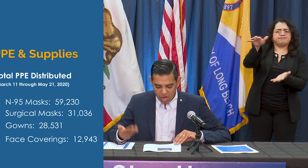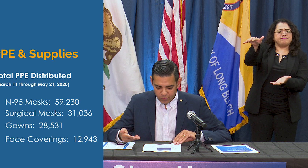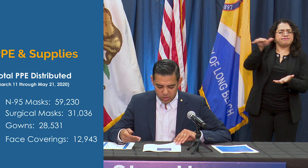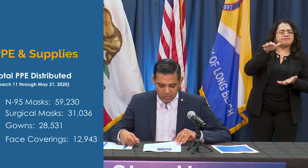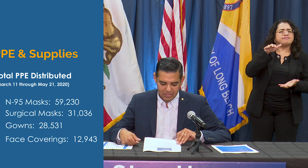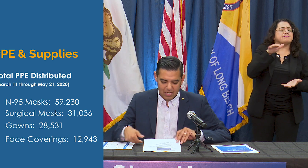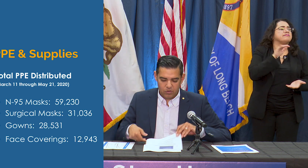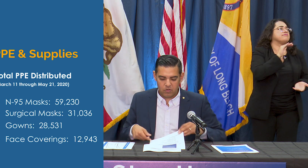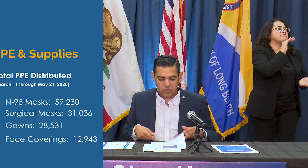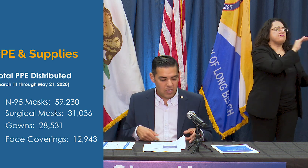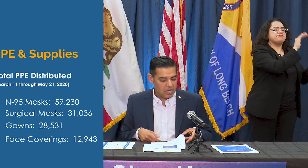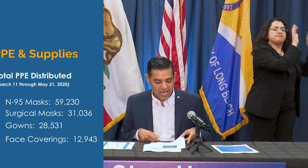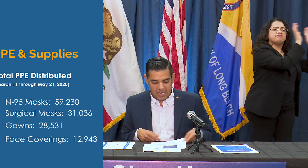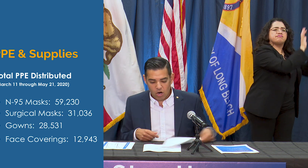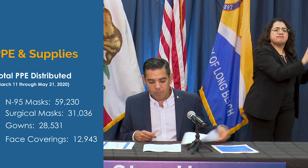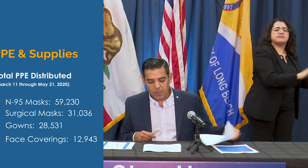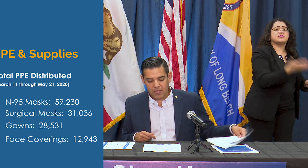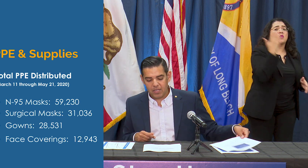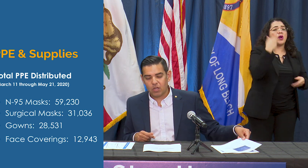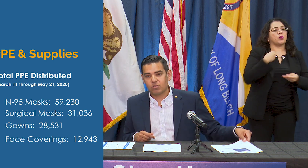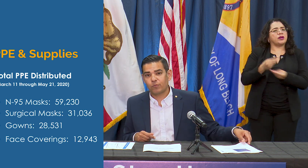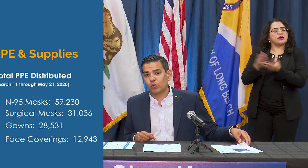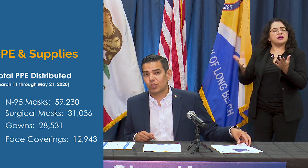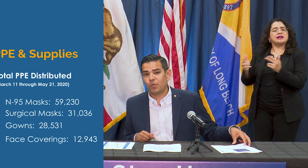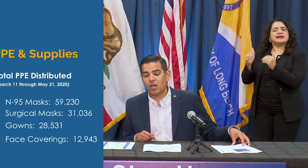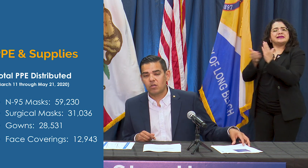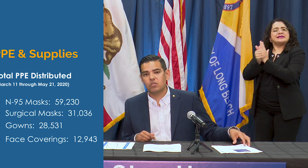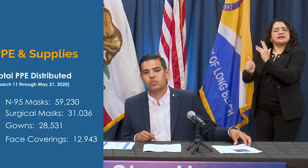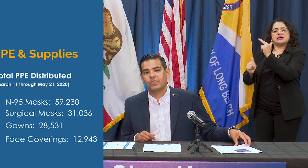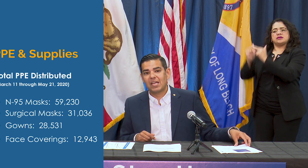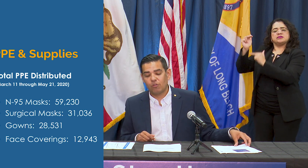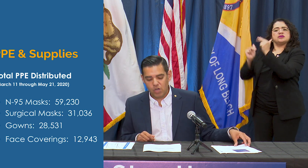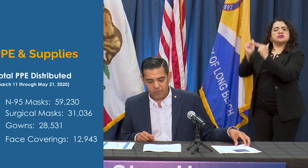care facilities and others and our PPE goes to first responders, health care